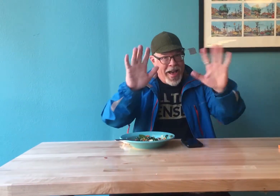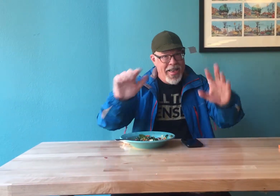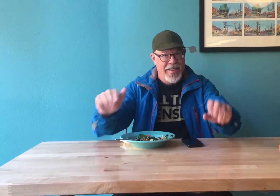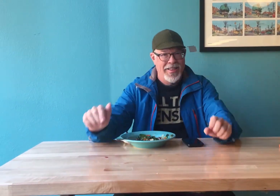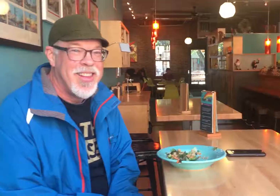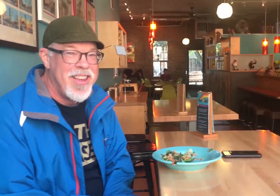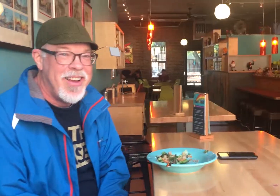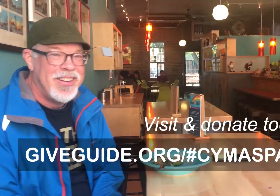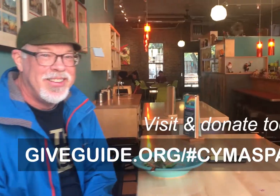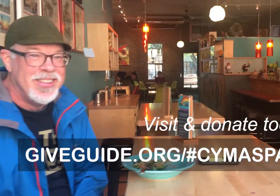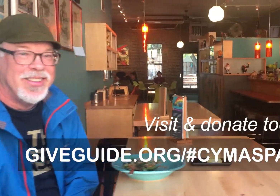Bye!